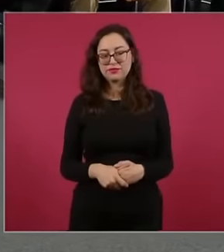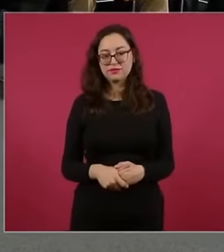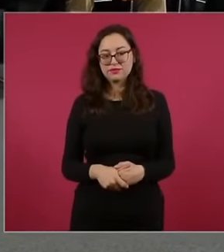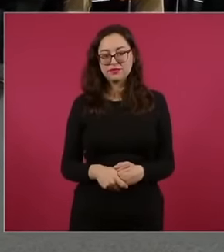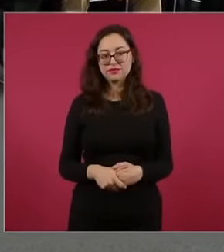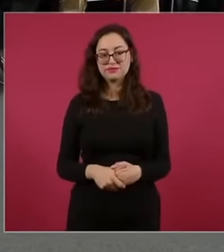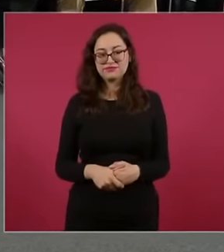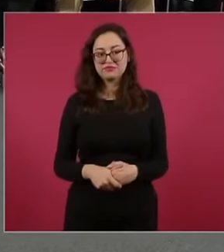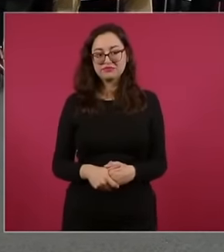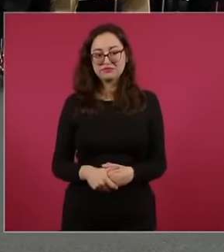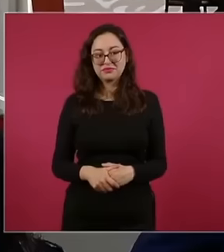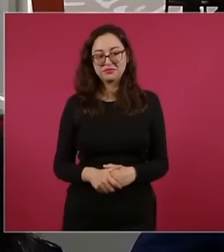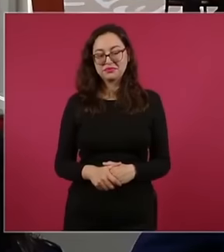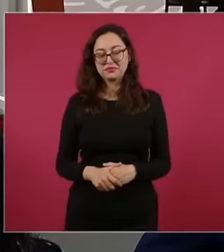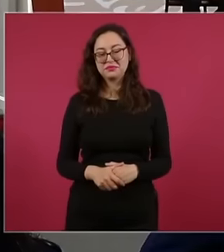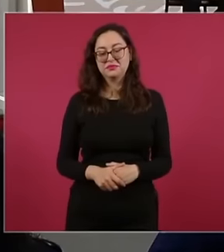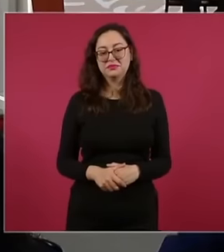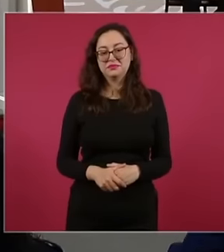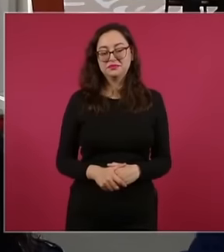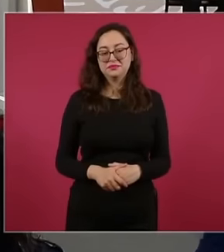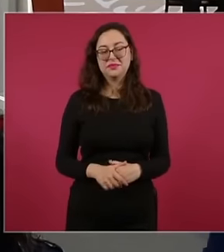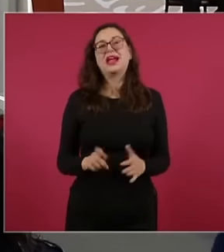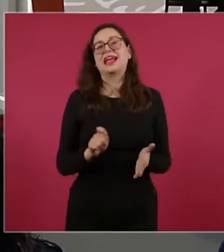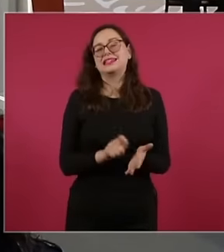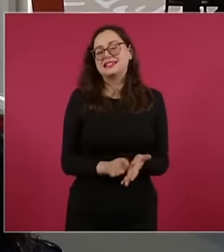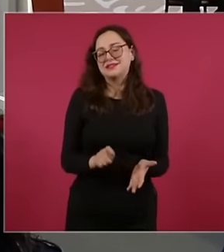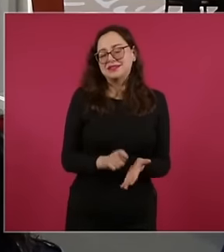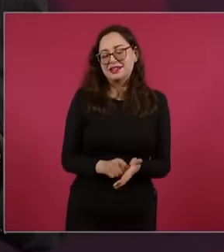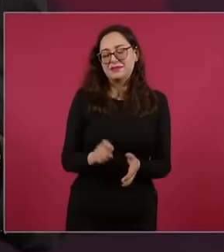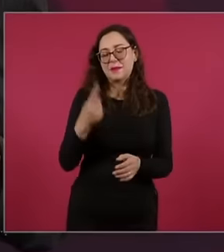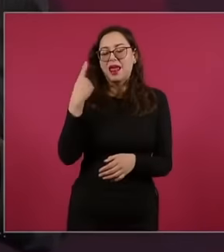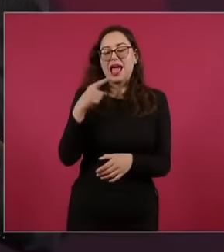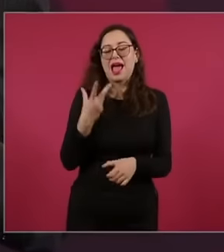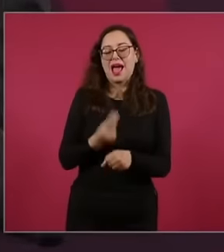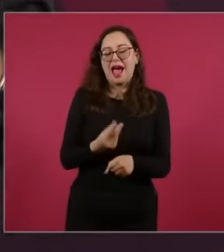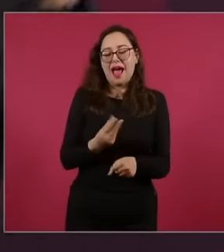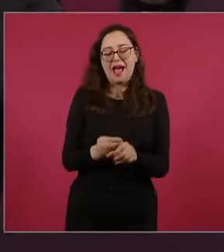a story. This is not a